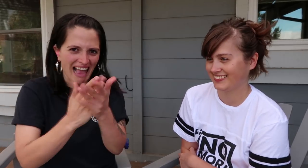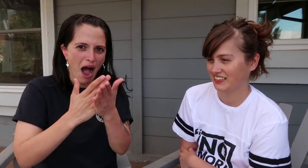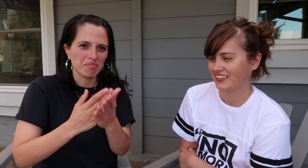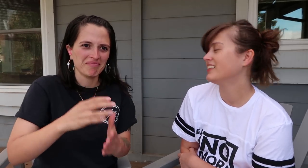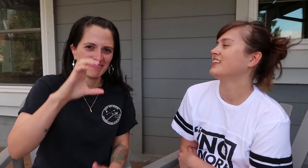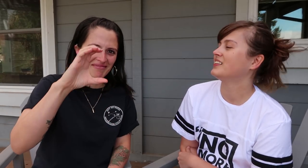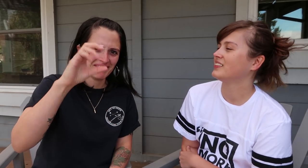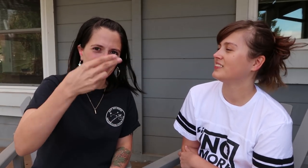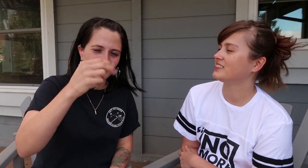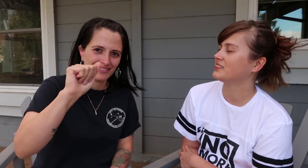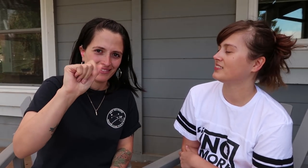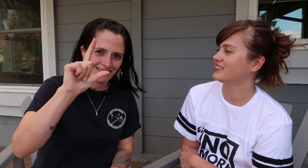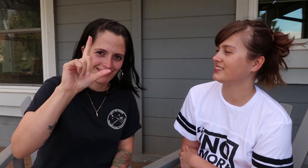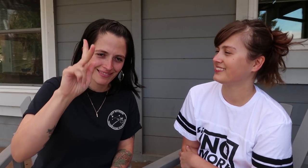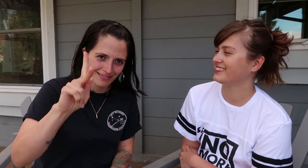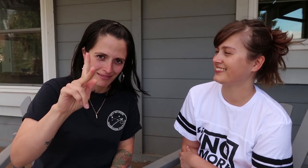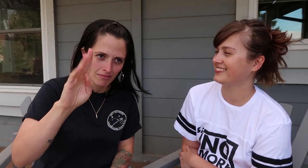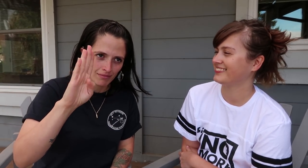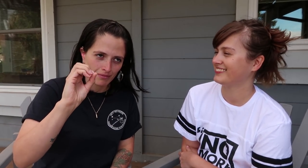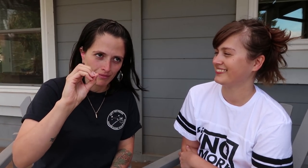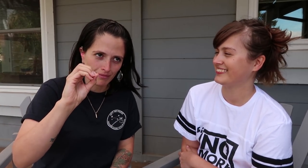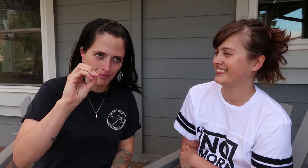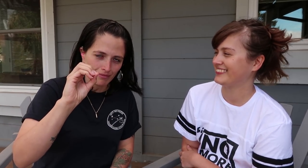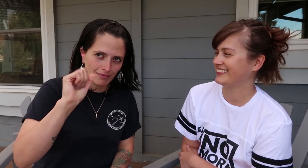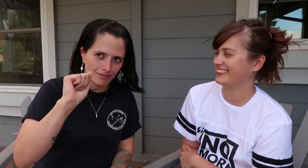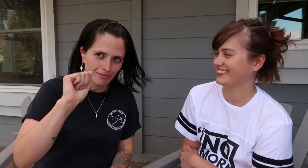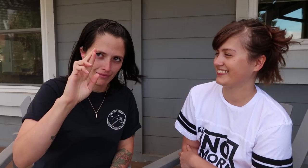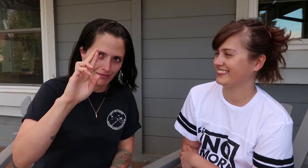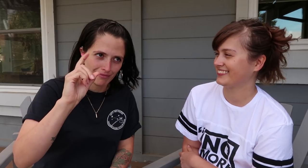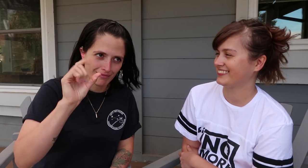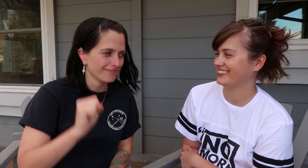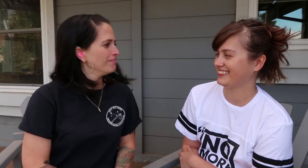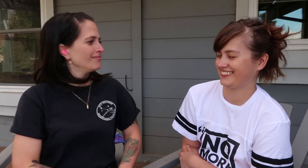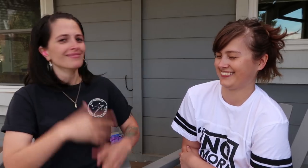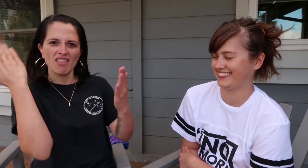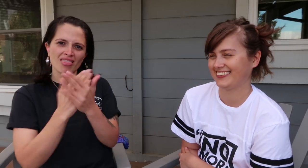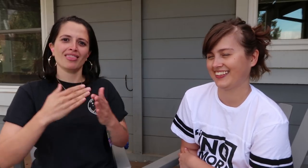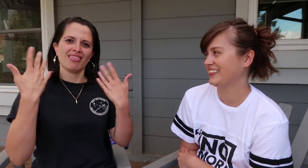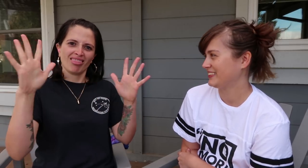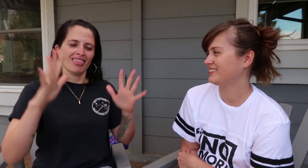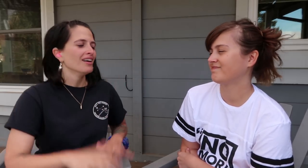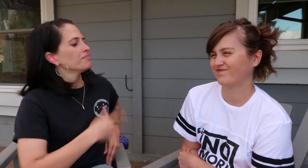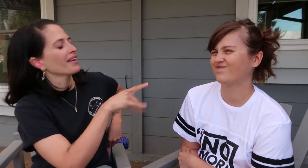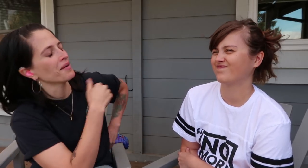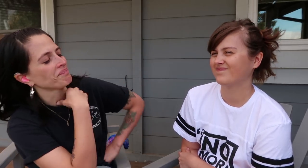End chalkboards now! Your turn.